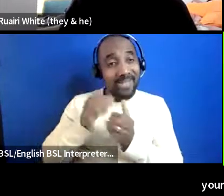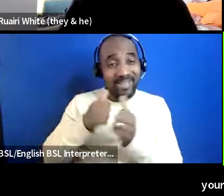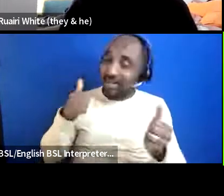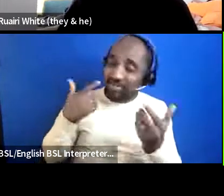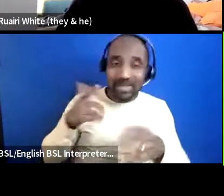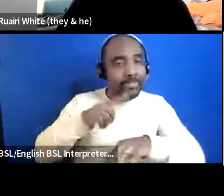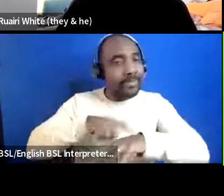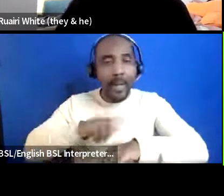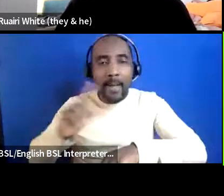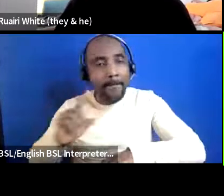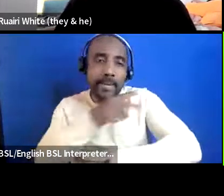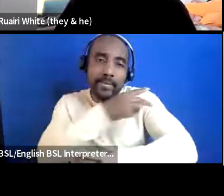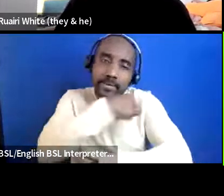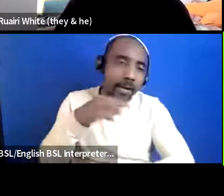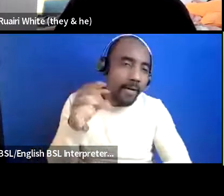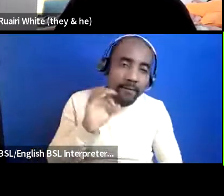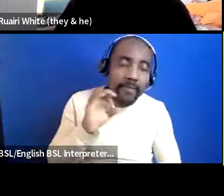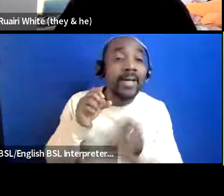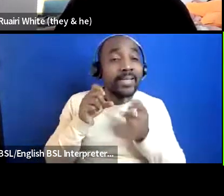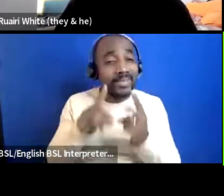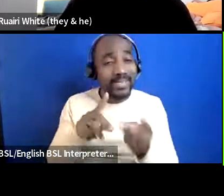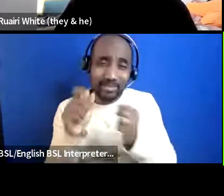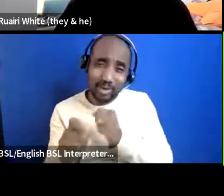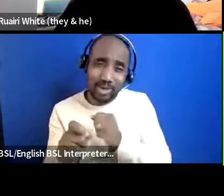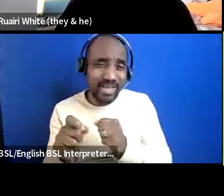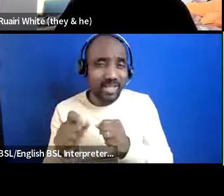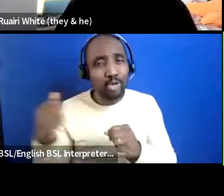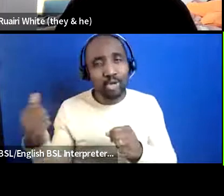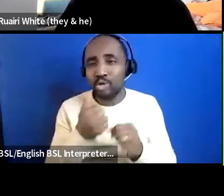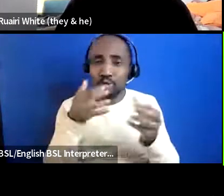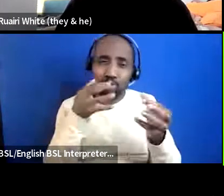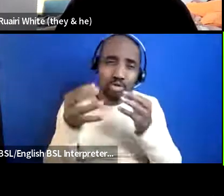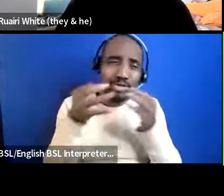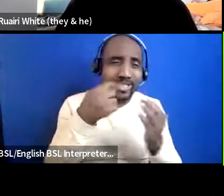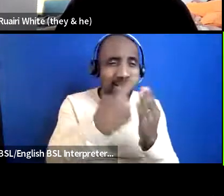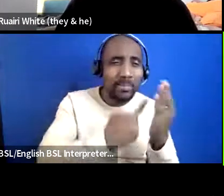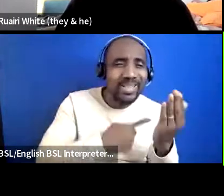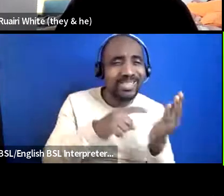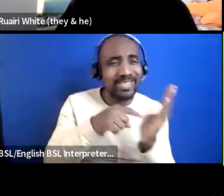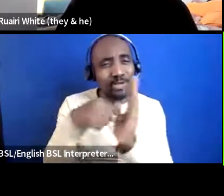can be changed and you don't have to write strategy and policy to be able to show like the